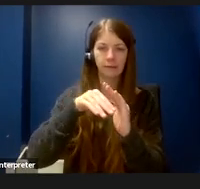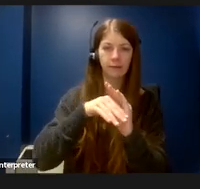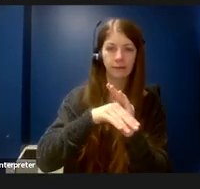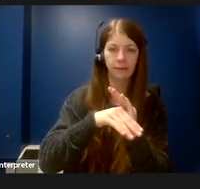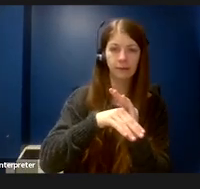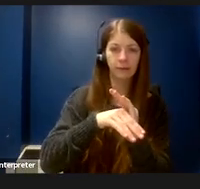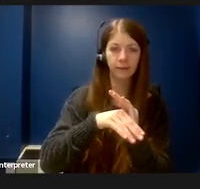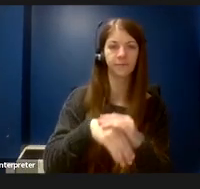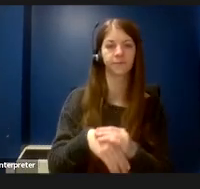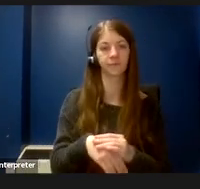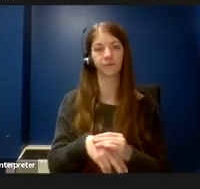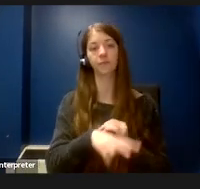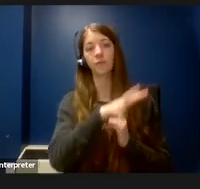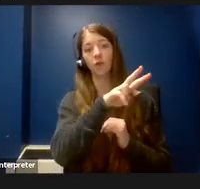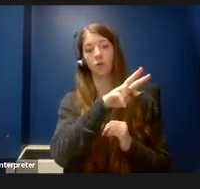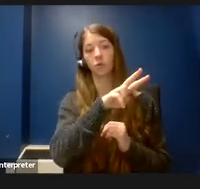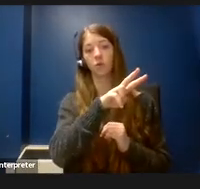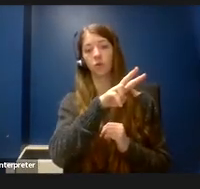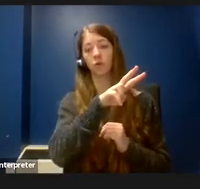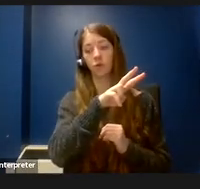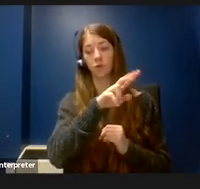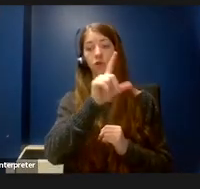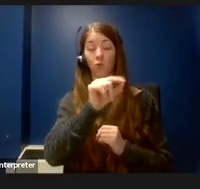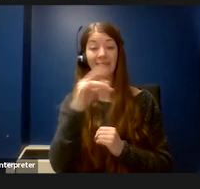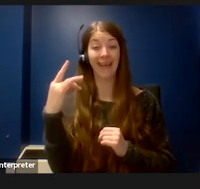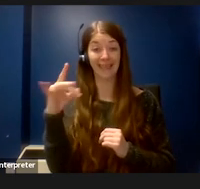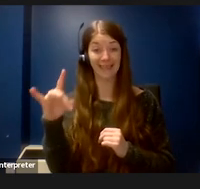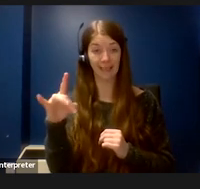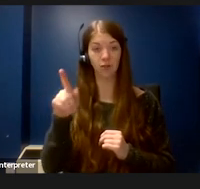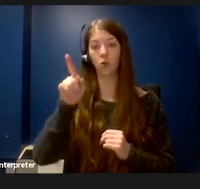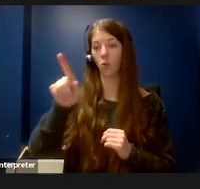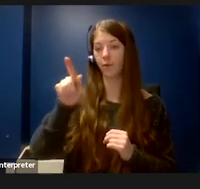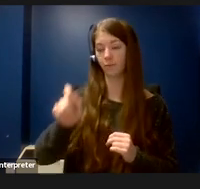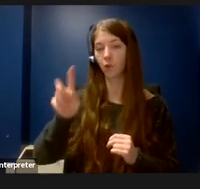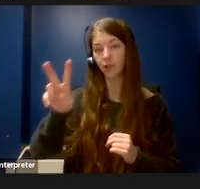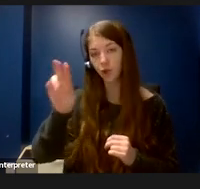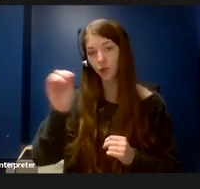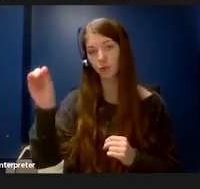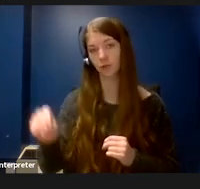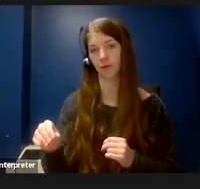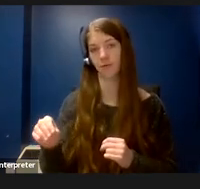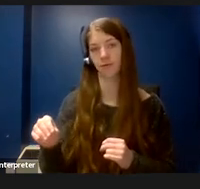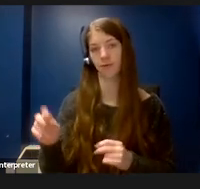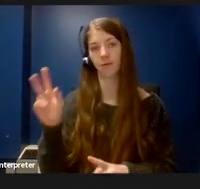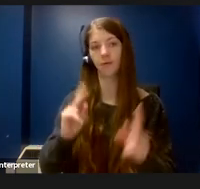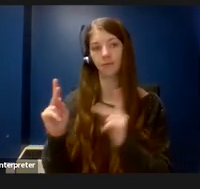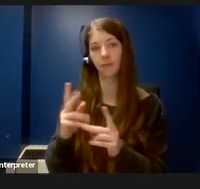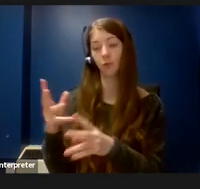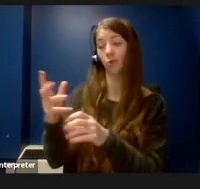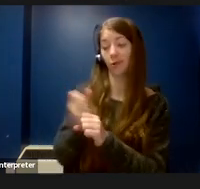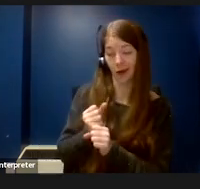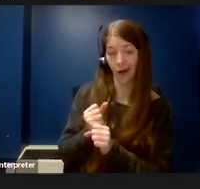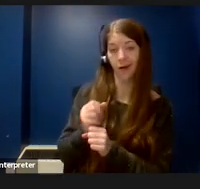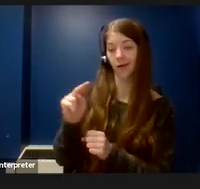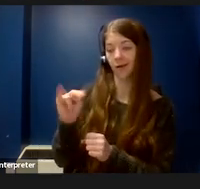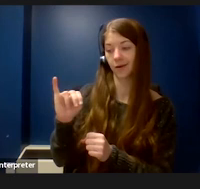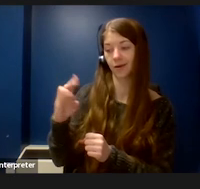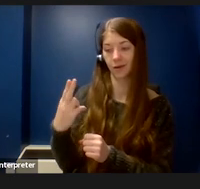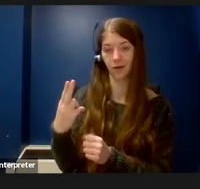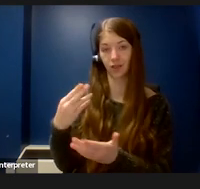In 2018, only 1.2% of people who received NIH funding reported a disability.